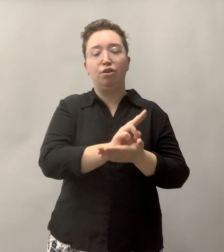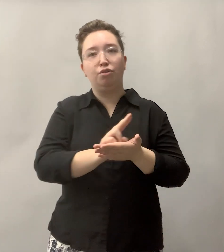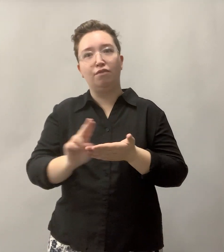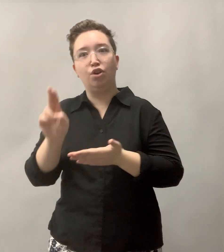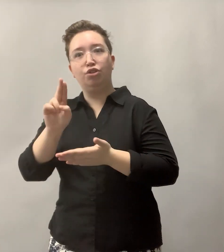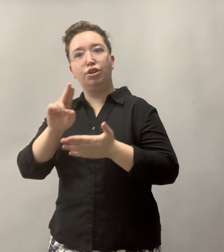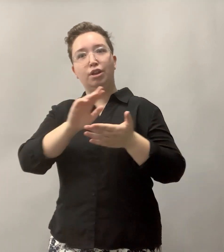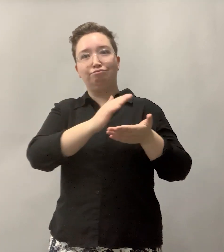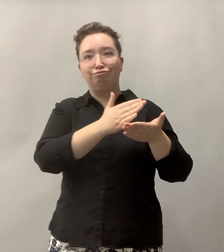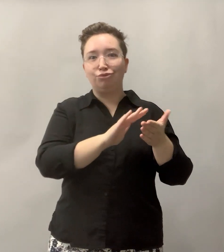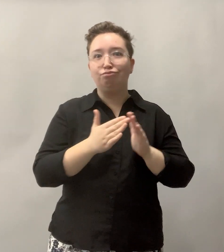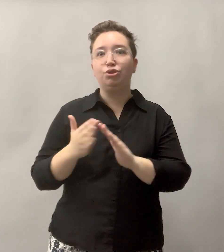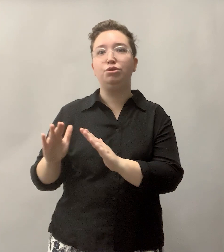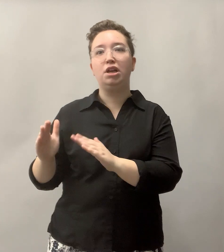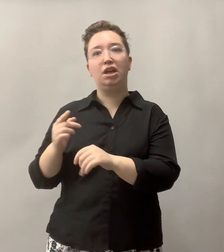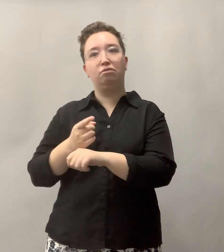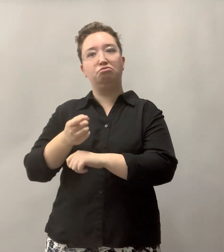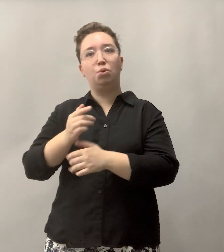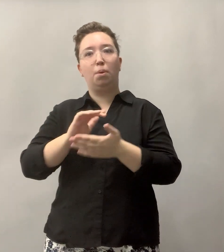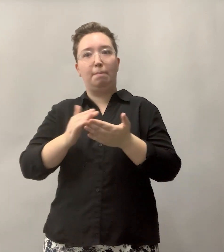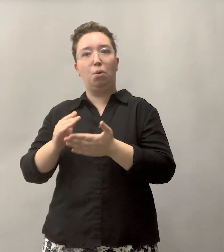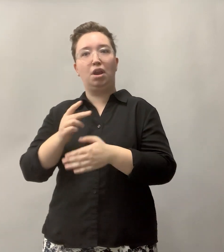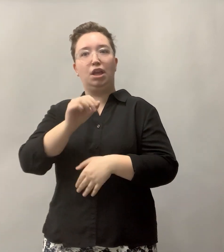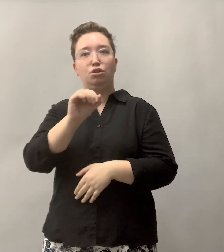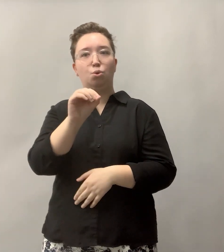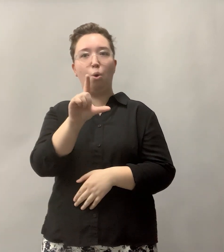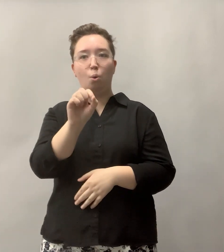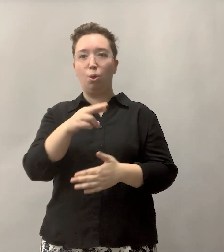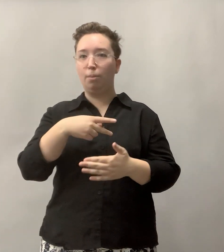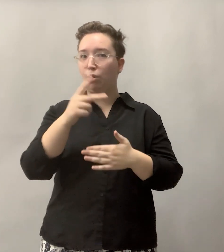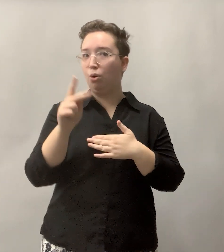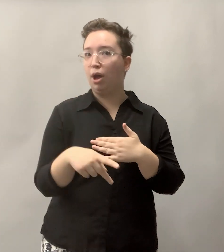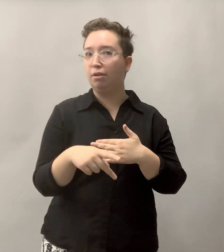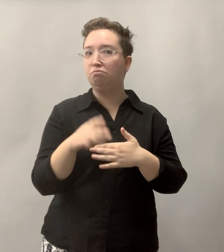the university and the local community through a Community Solar Program.